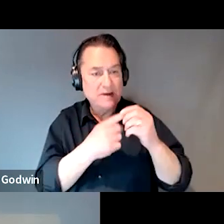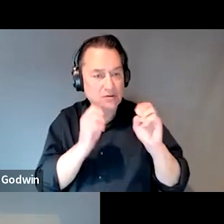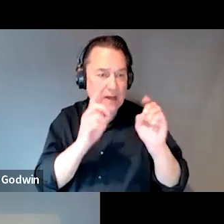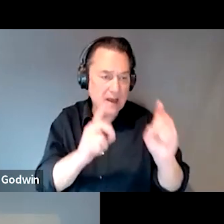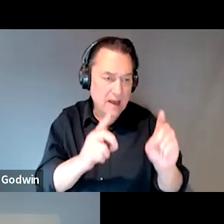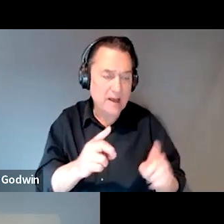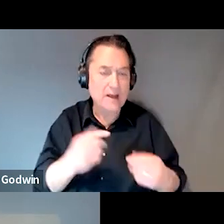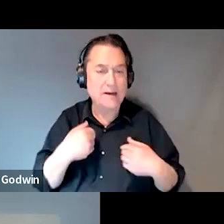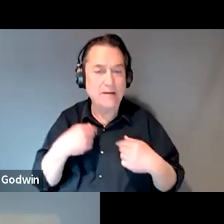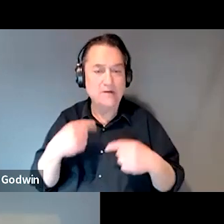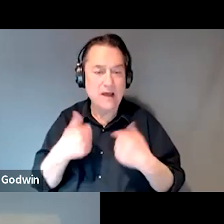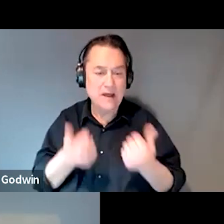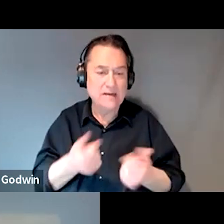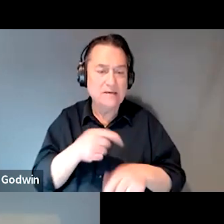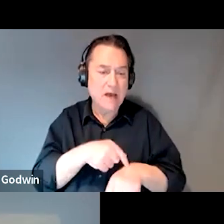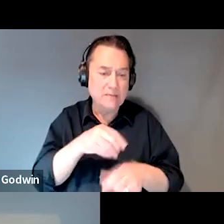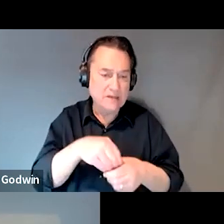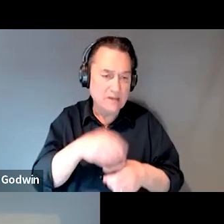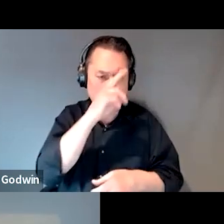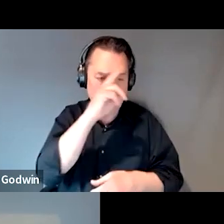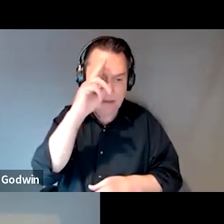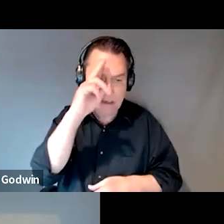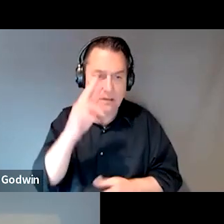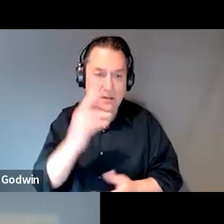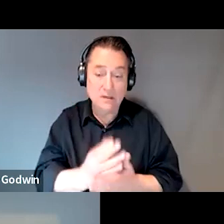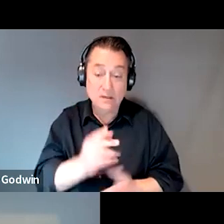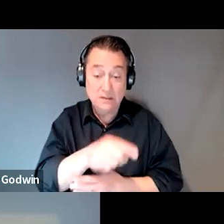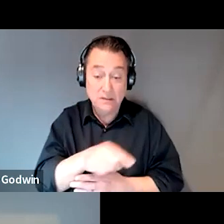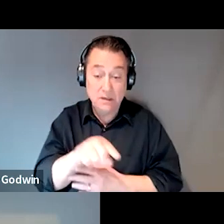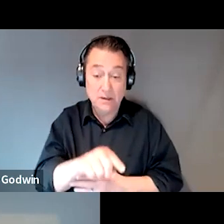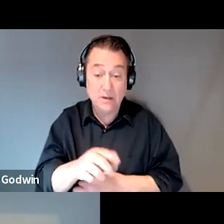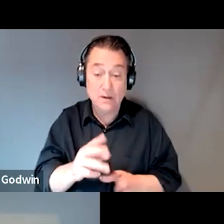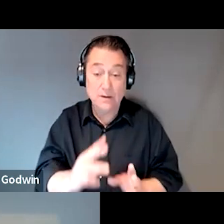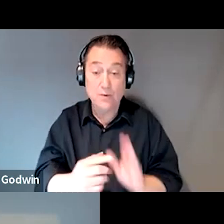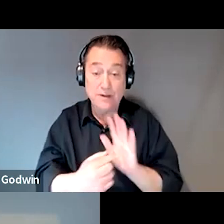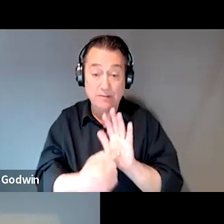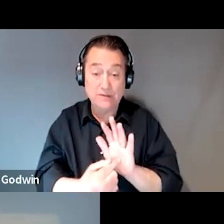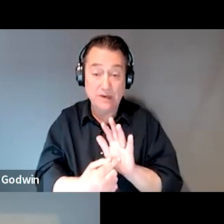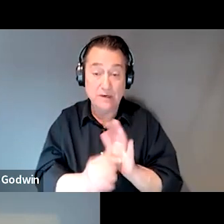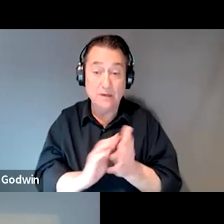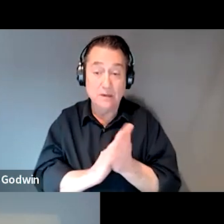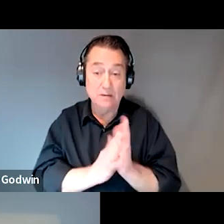have you had any hospitalizations. And some of them, the way they present it becomes kind of apparent